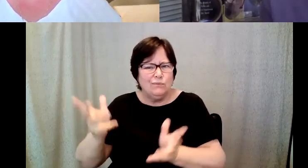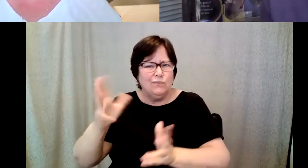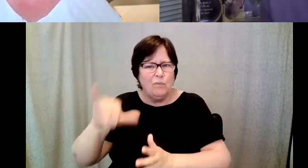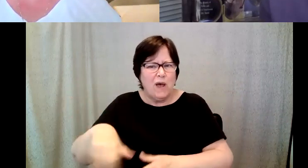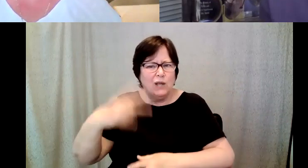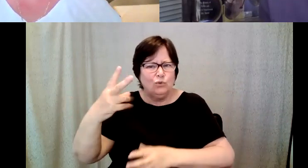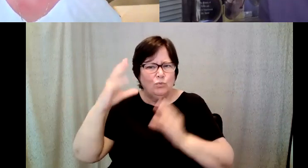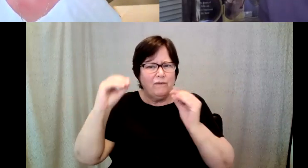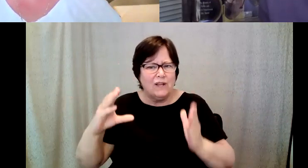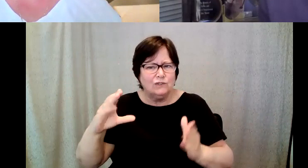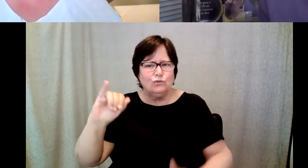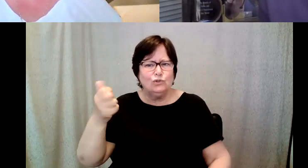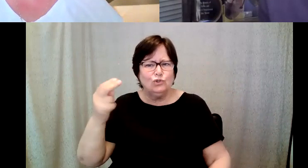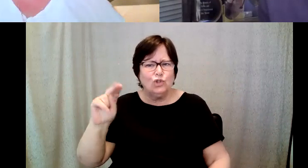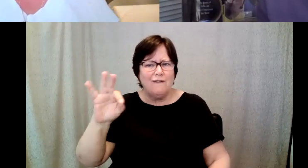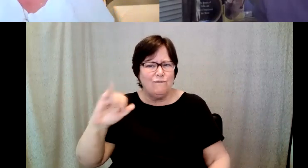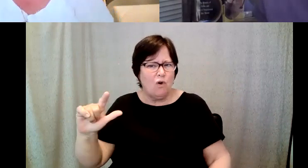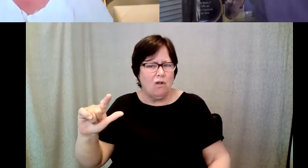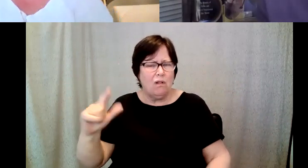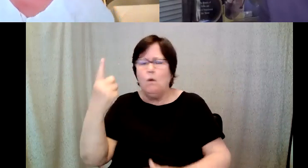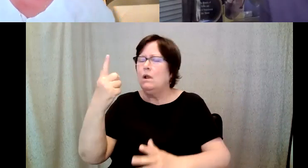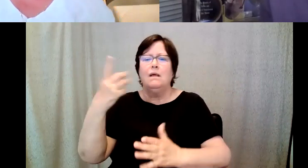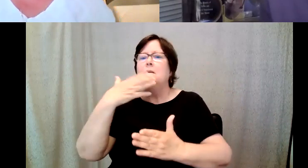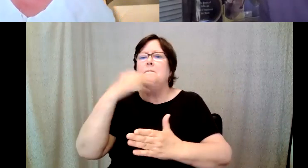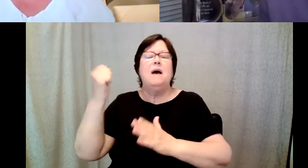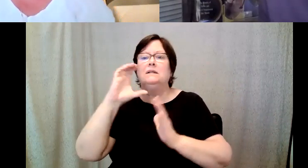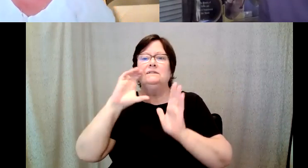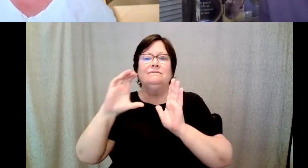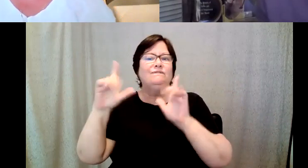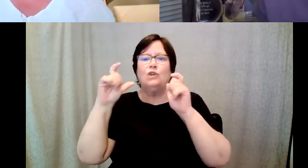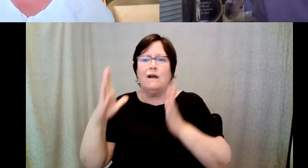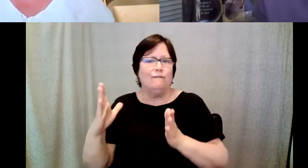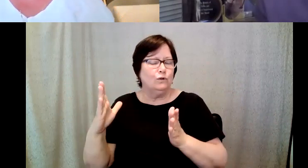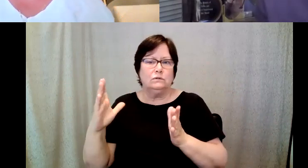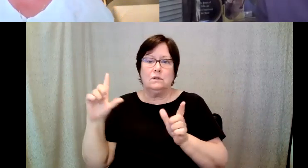D. Major Cohen: One of the one of the greatest photographers to have lived in the United